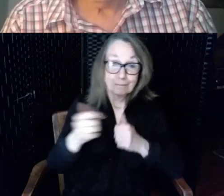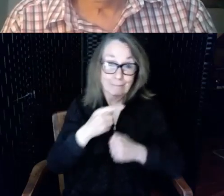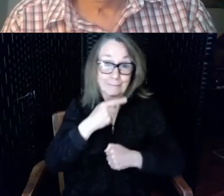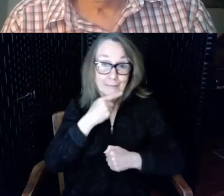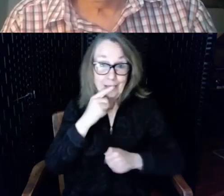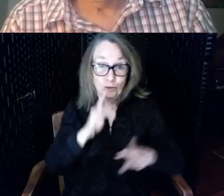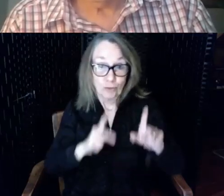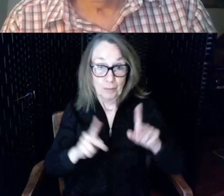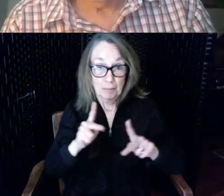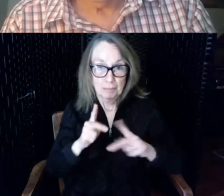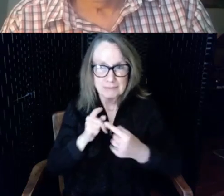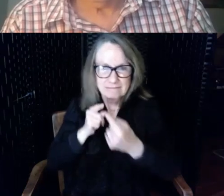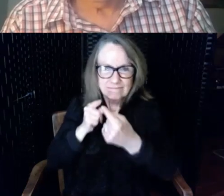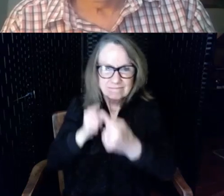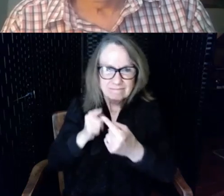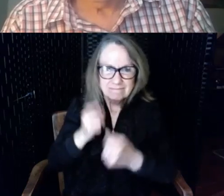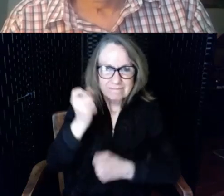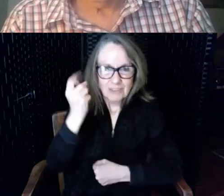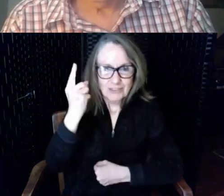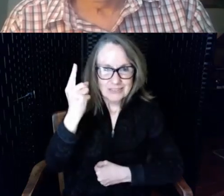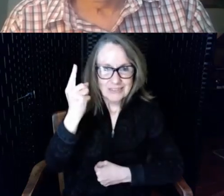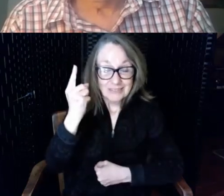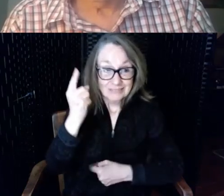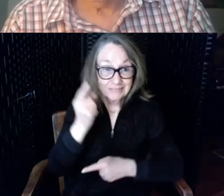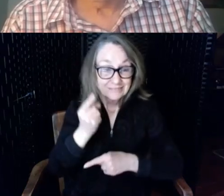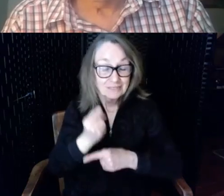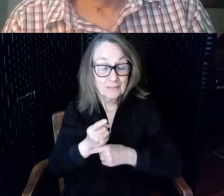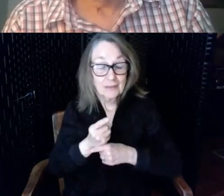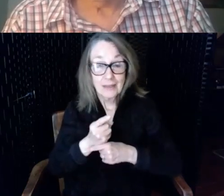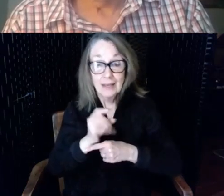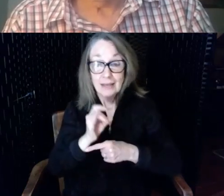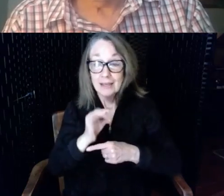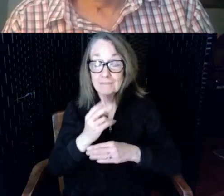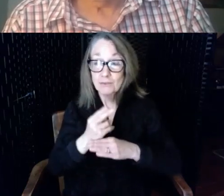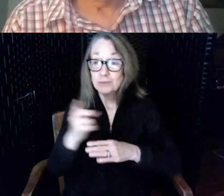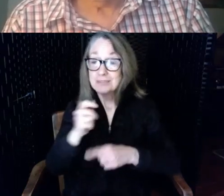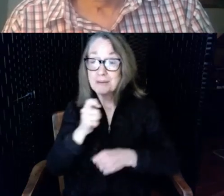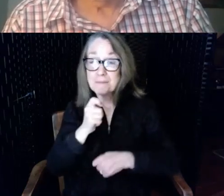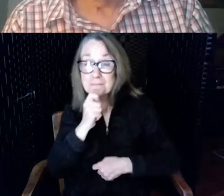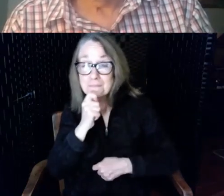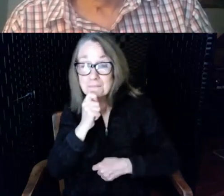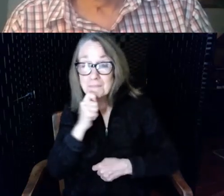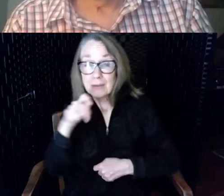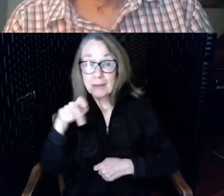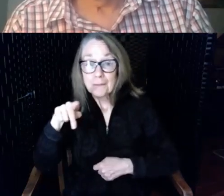understanding and if they using a microphone on a PA system if you're very